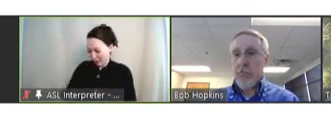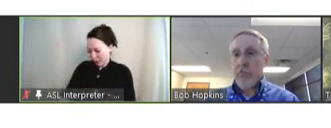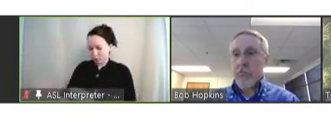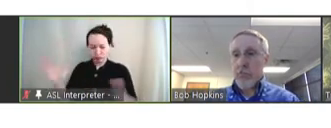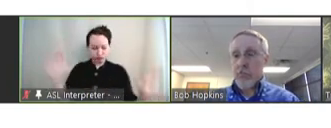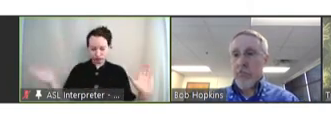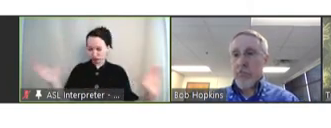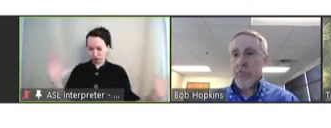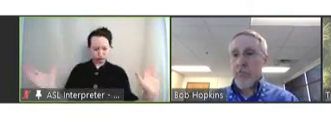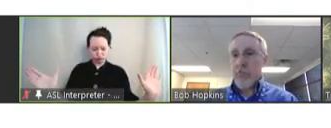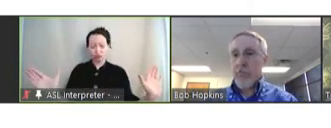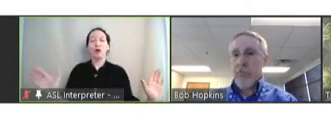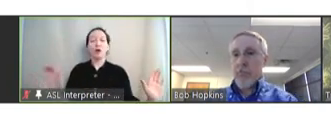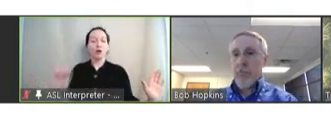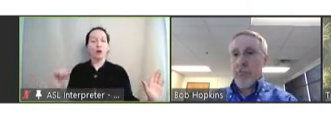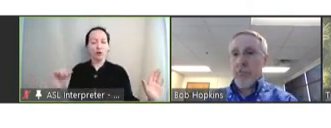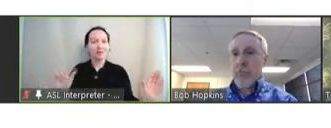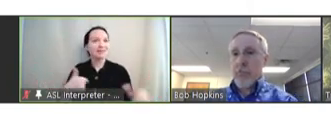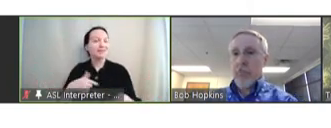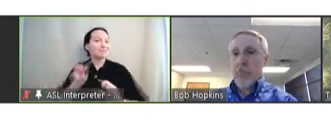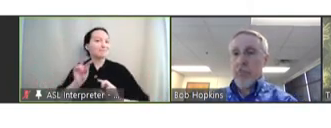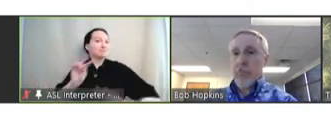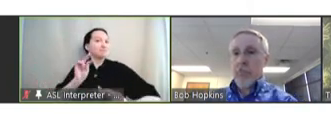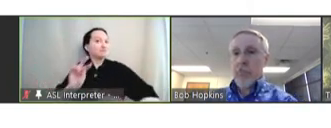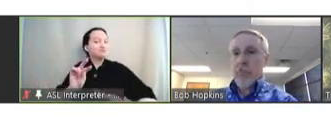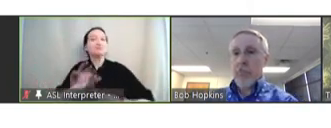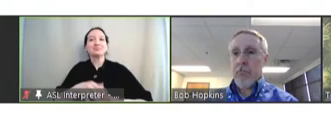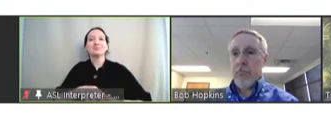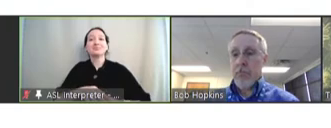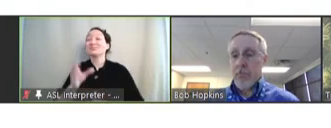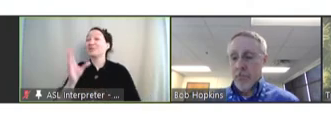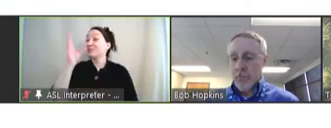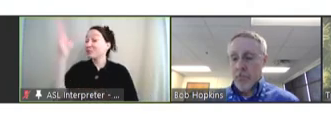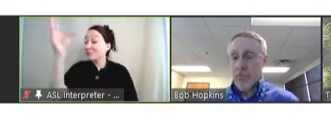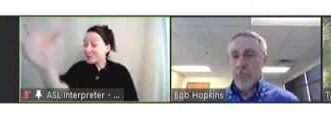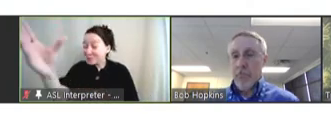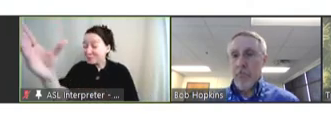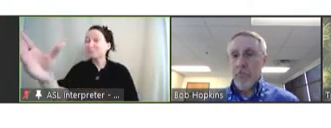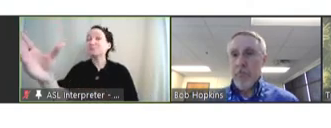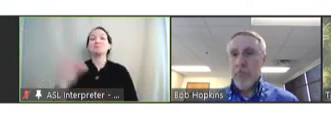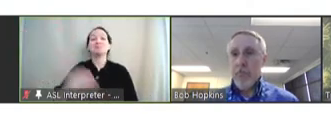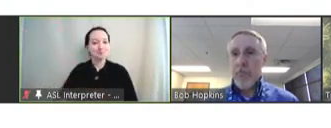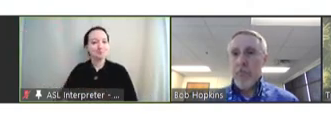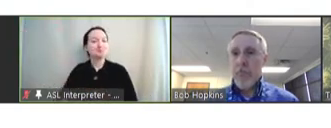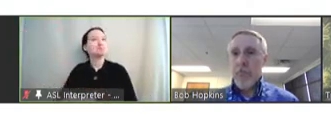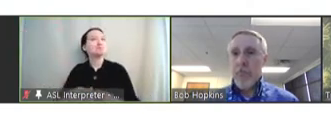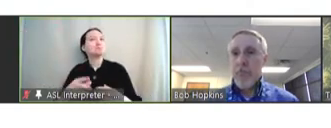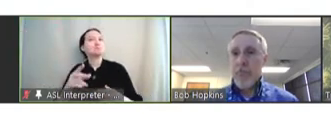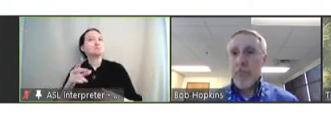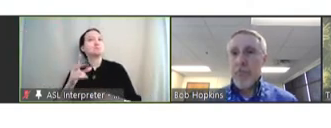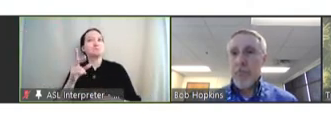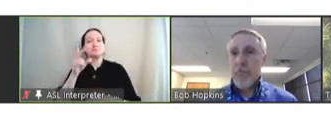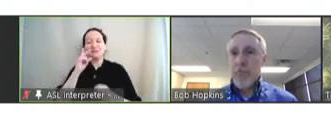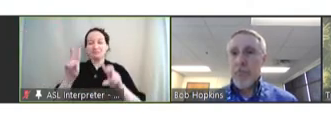So, I'm looking forward to the future and looking at innovation and